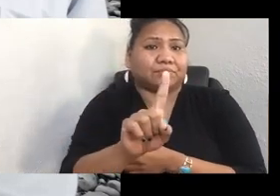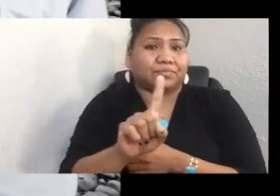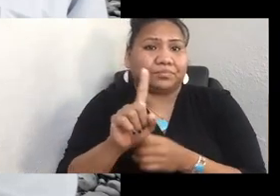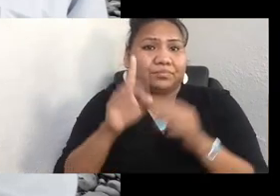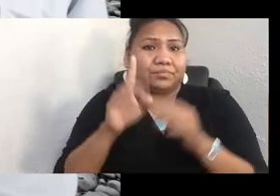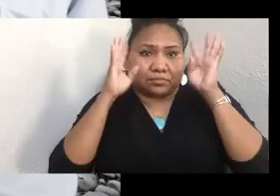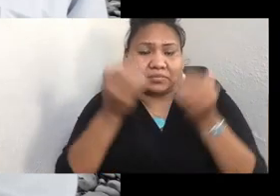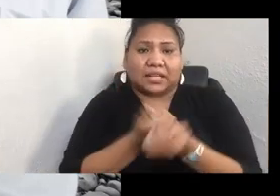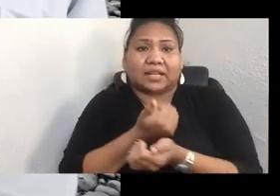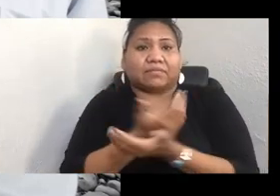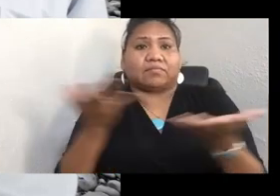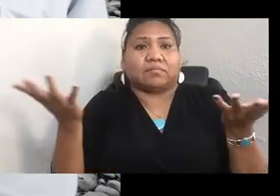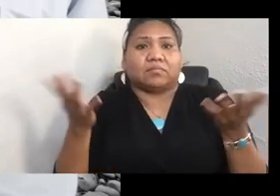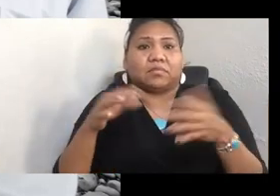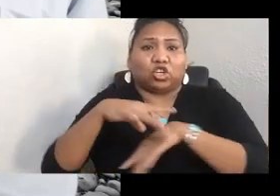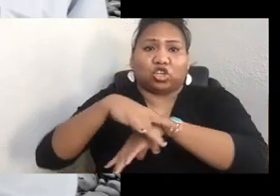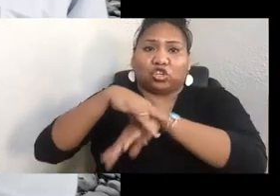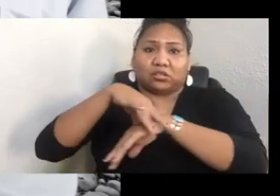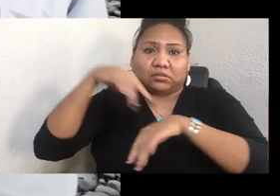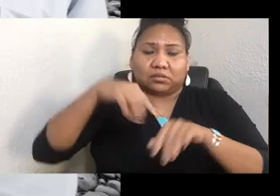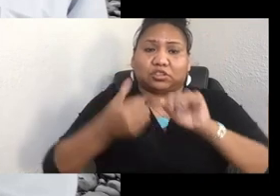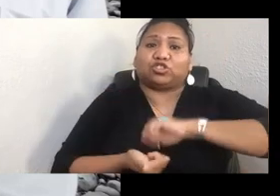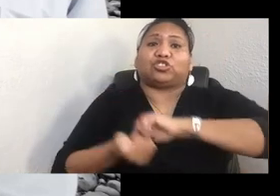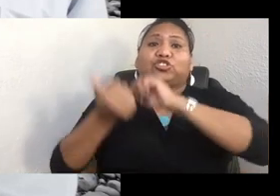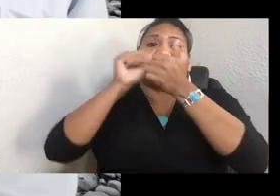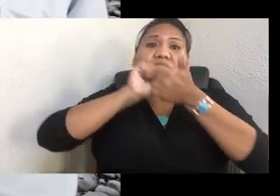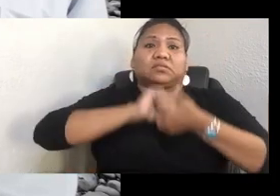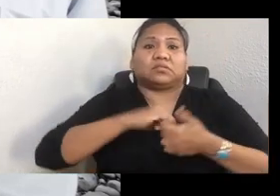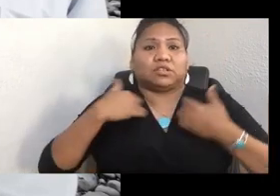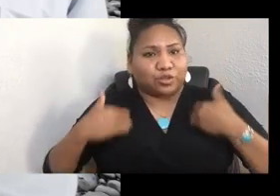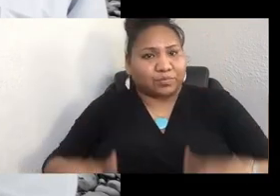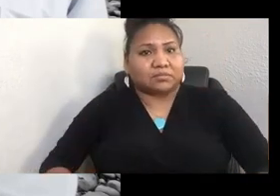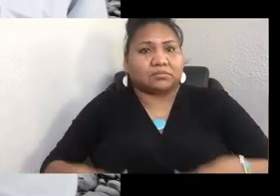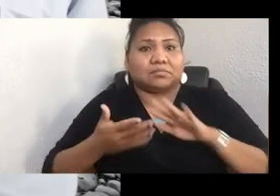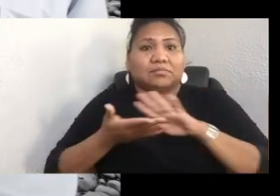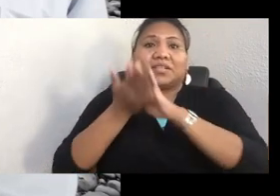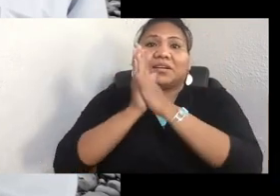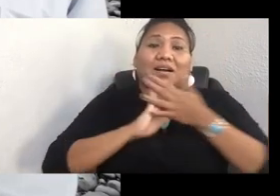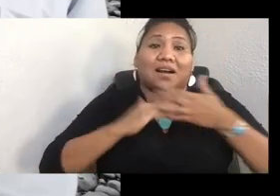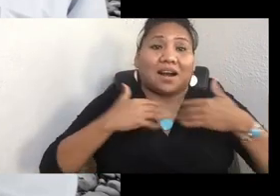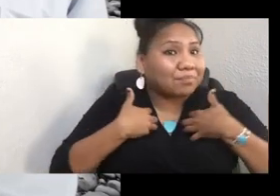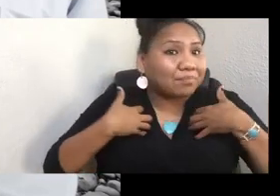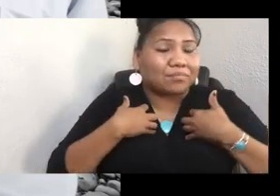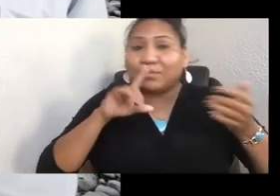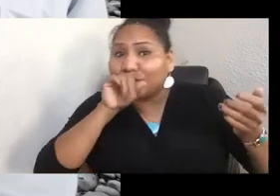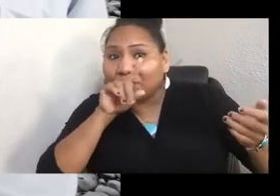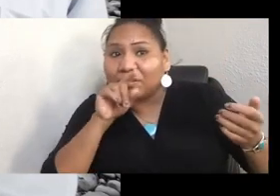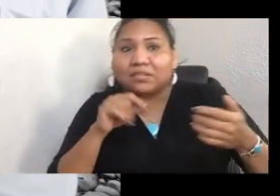He changed the human beings into animals and birds years ago. So all the animals, and the birds, and the trees, and the mountains are all our relatives,